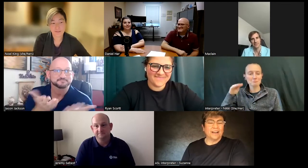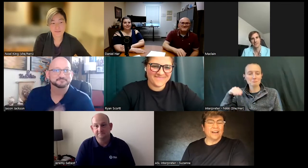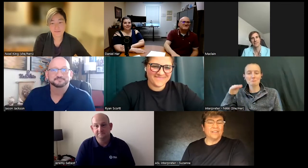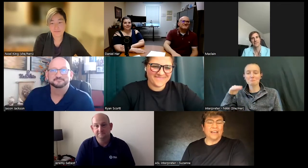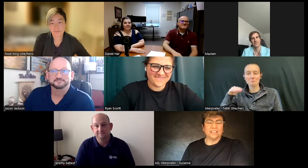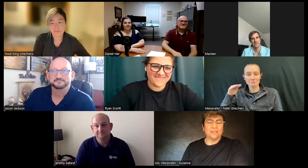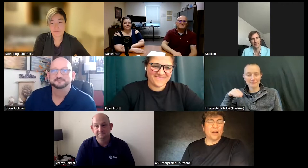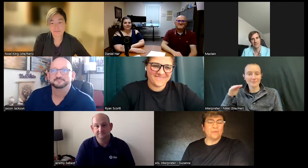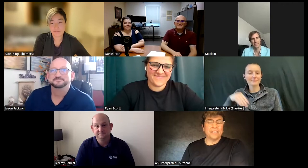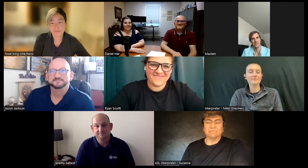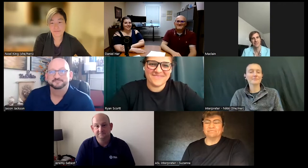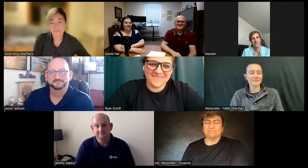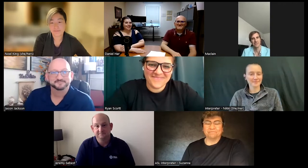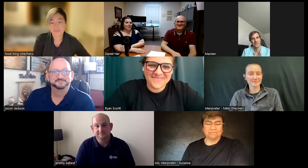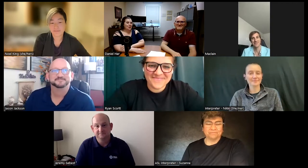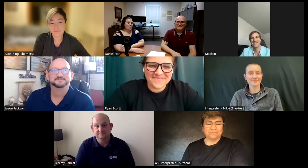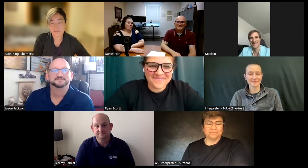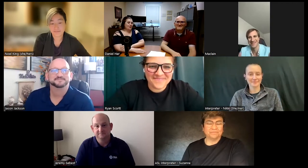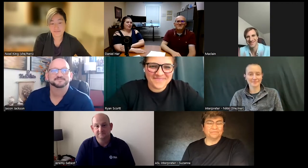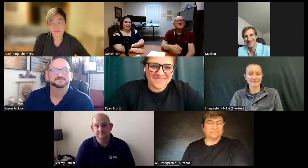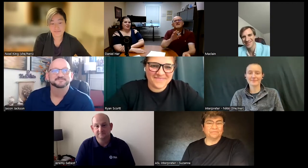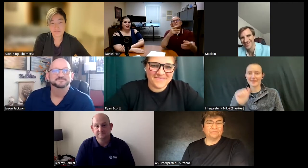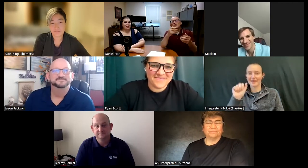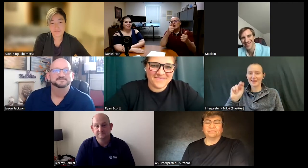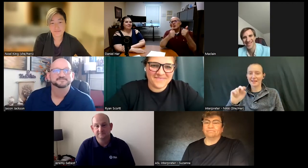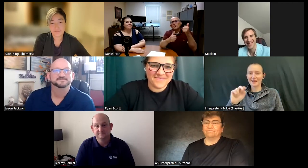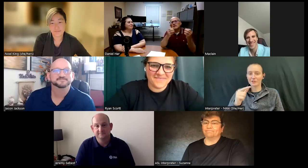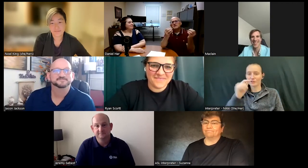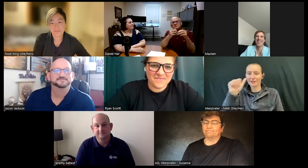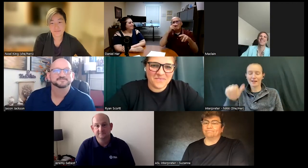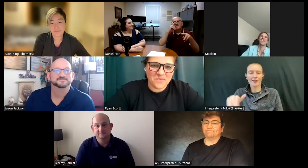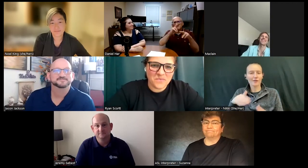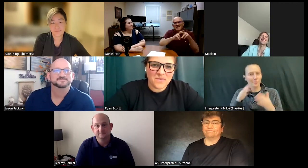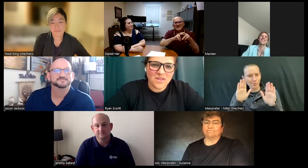That's all about me. Wonderful, thank you, Jason.